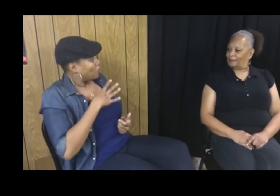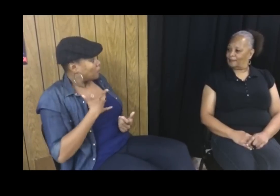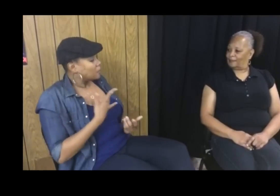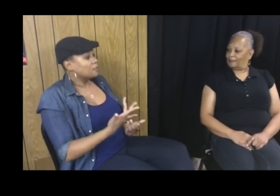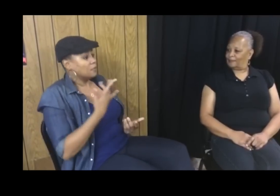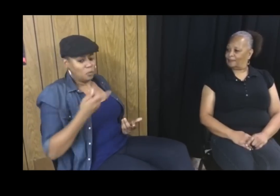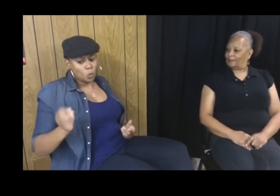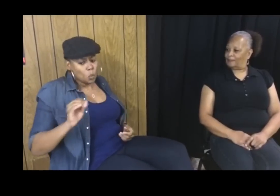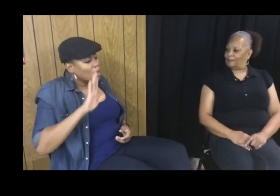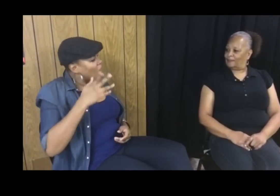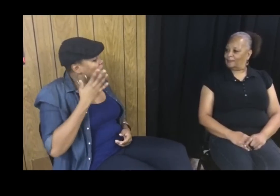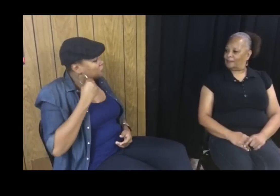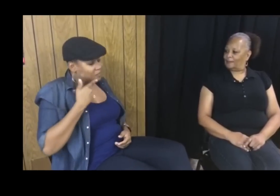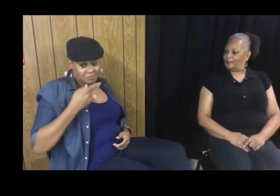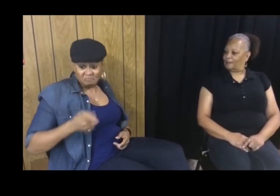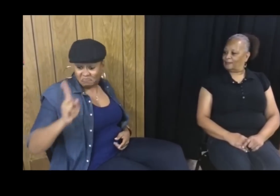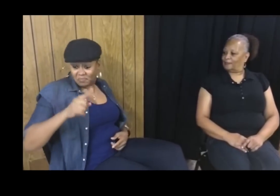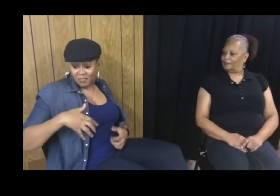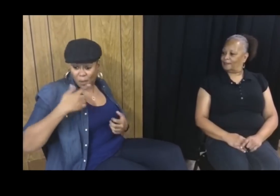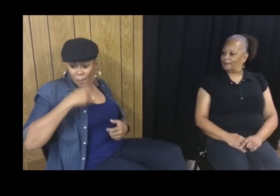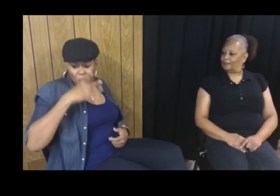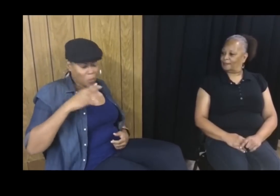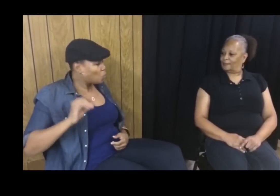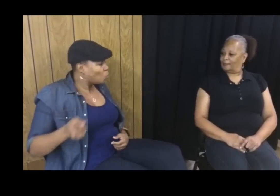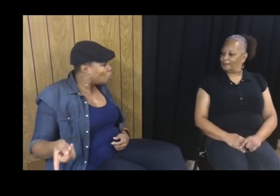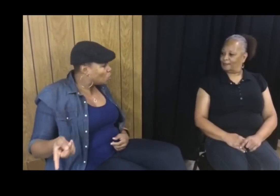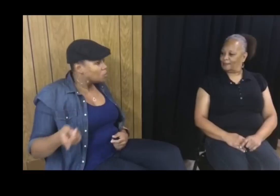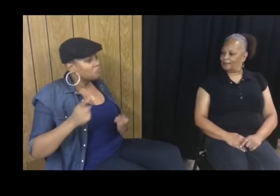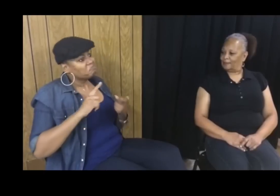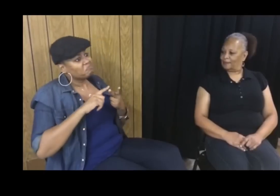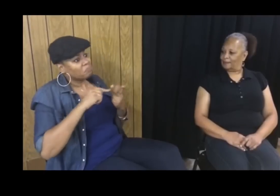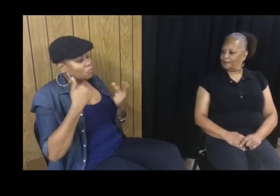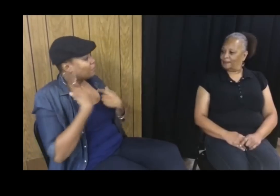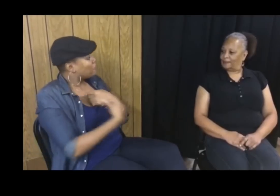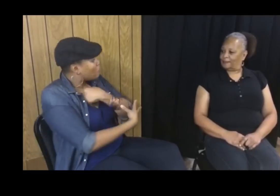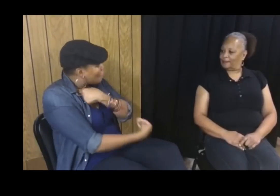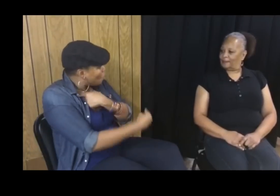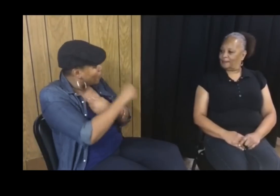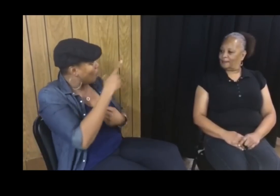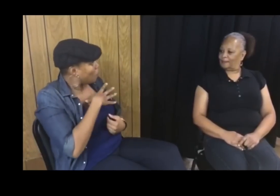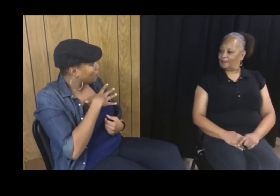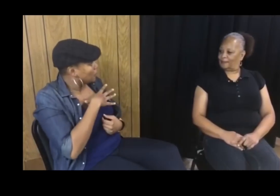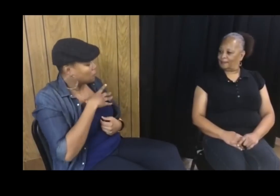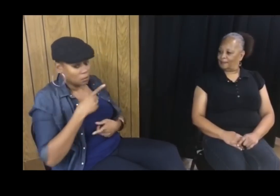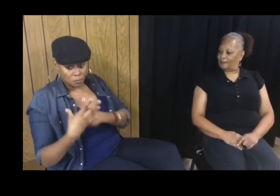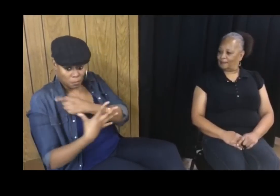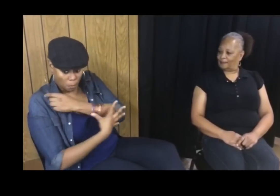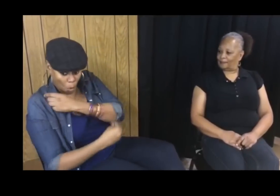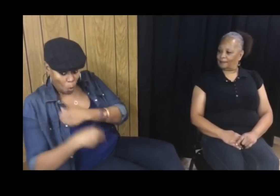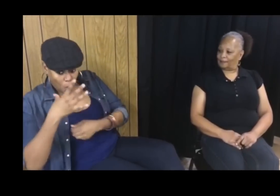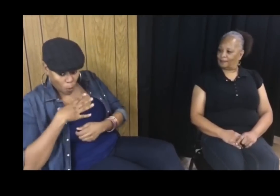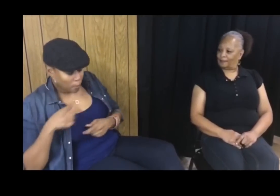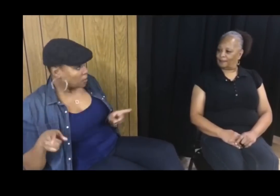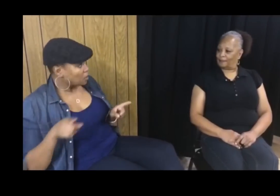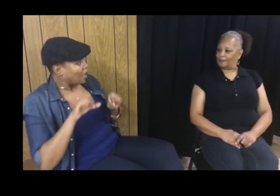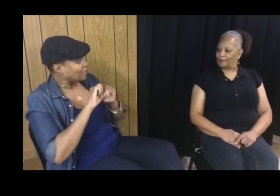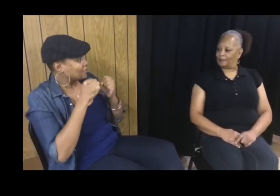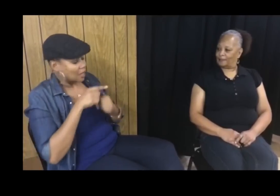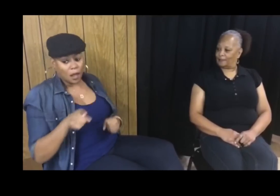I’m often labeled an Angry Black Woman, which is annoying. But my white friend? She never experiences that label. Now another example, adding poor to the mix-